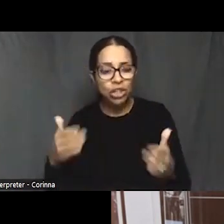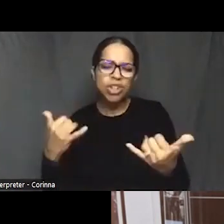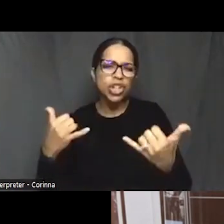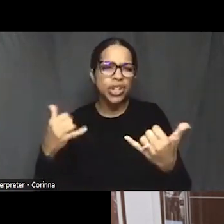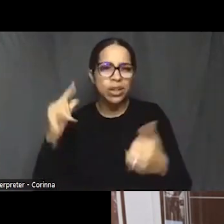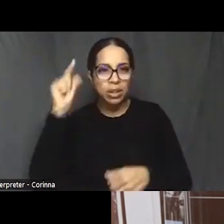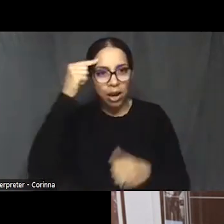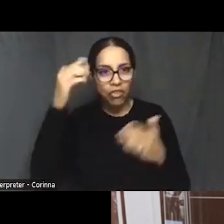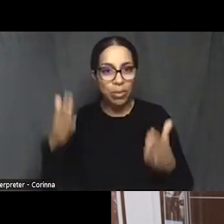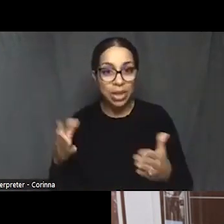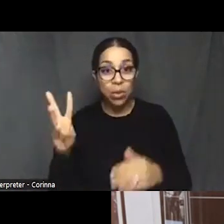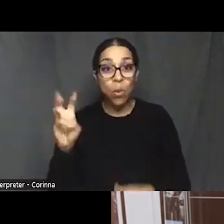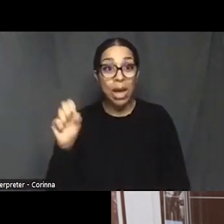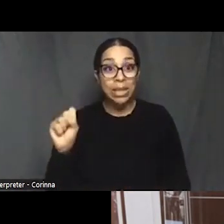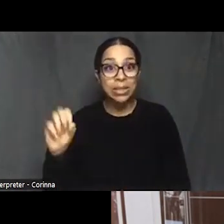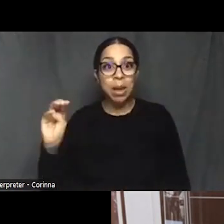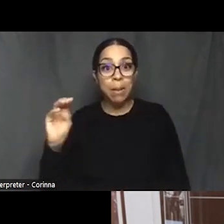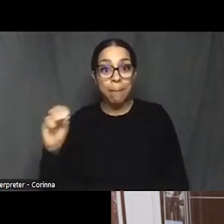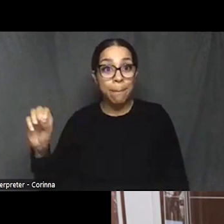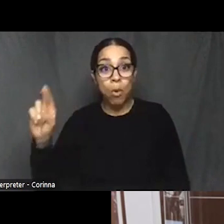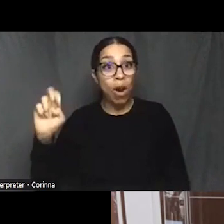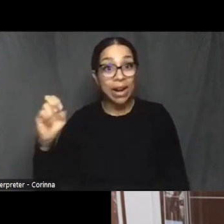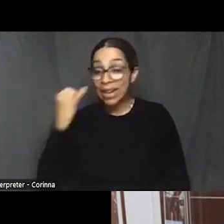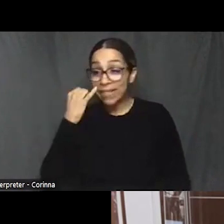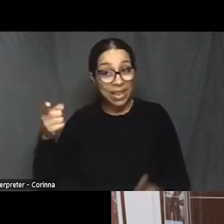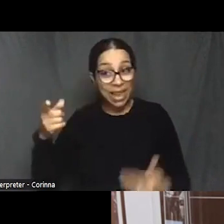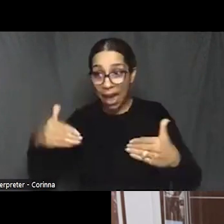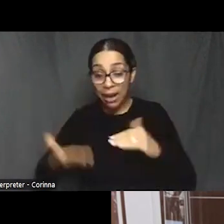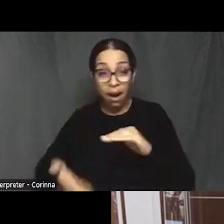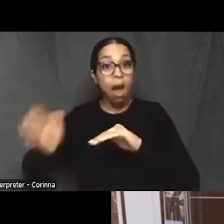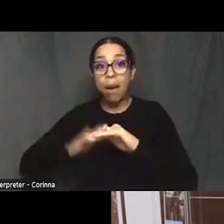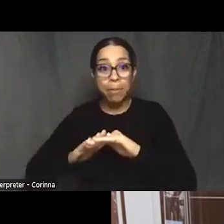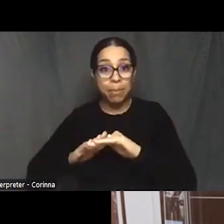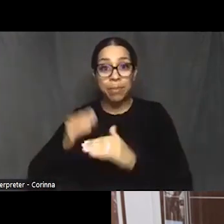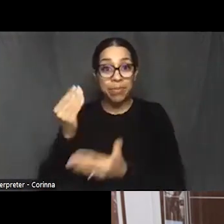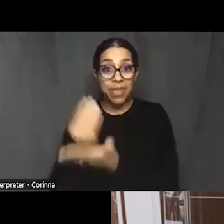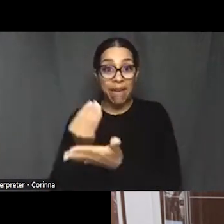he had upped the funding to 5 million, it was a paltry sum.